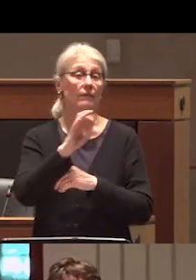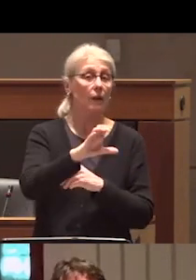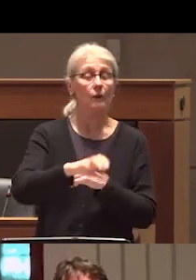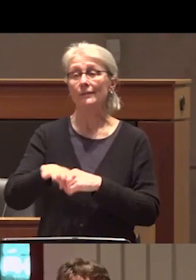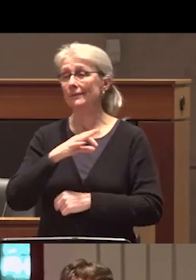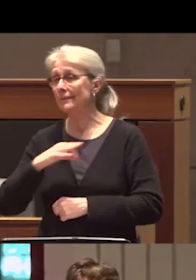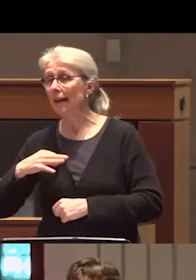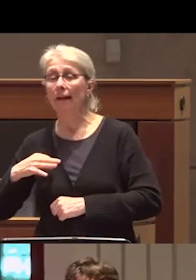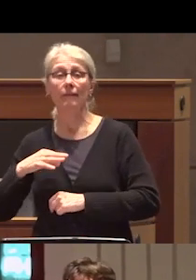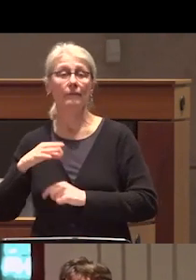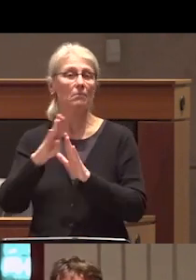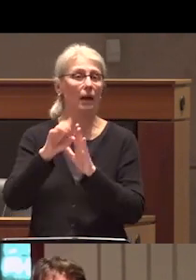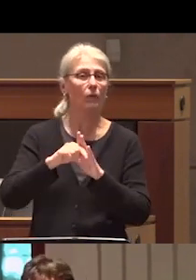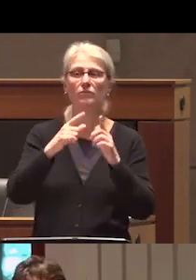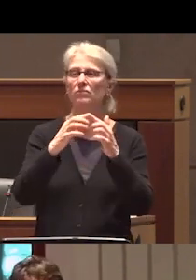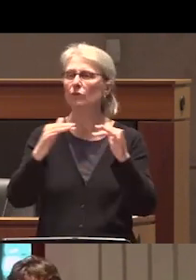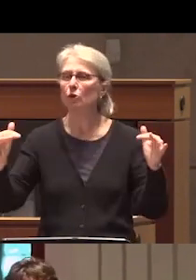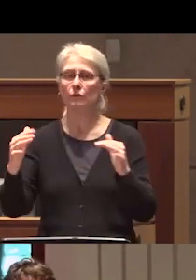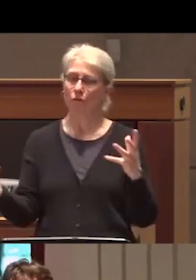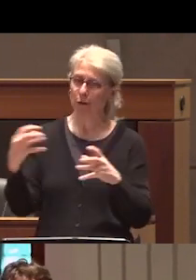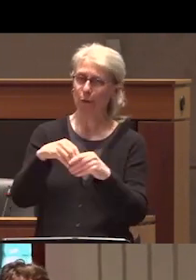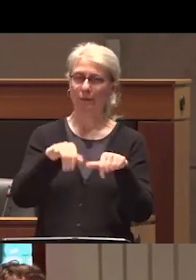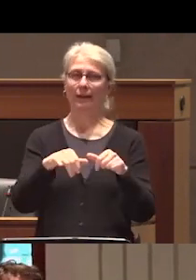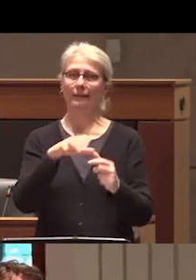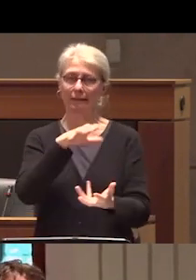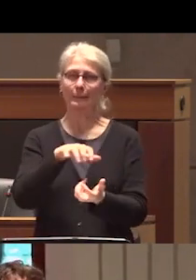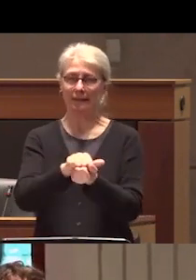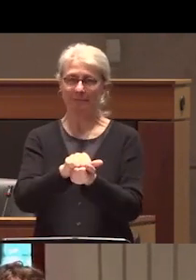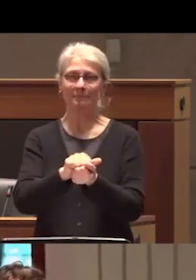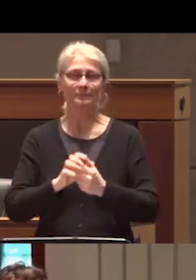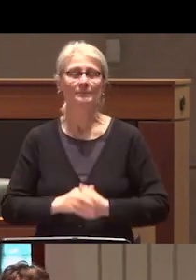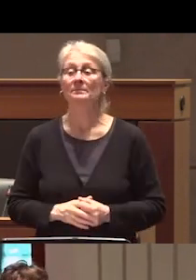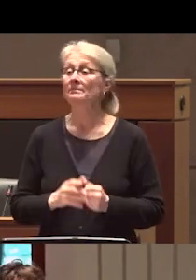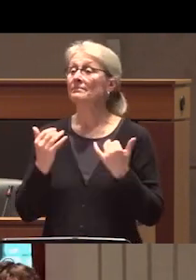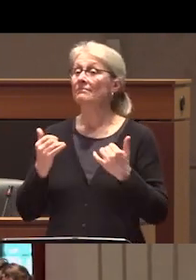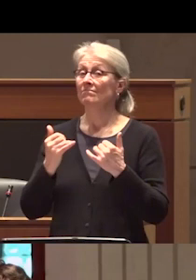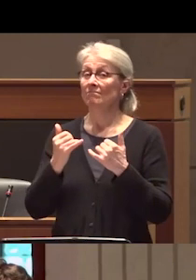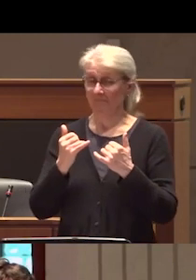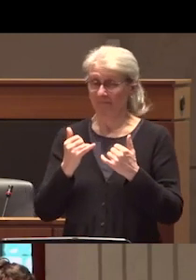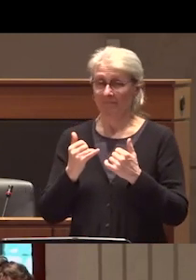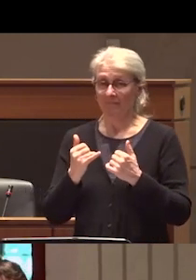diverse backgrounds are all represented so I'd like to take this opportunity to to acknowledge